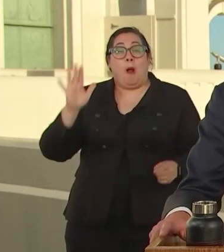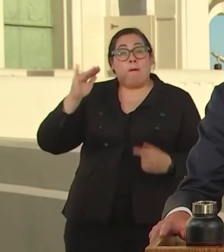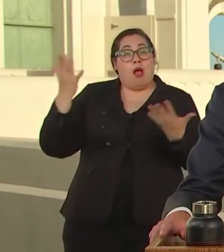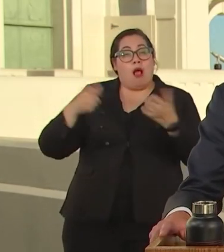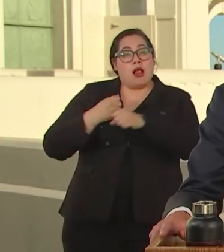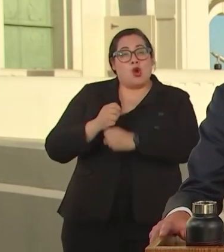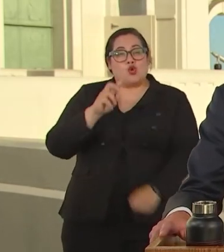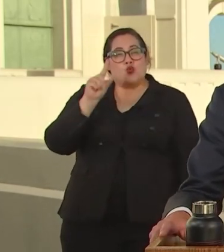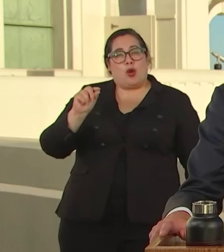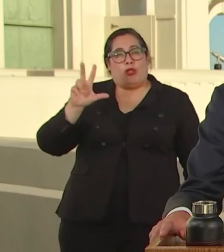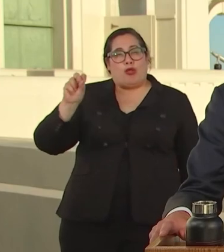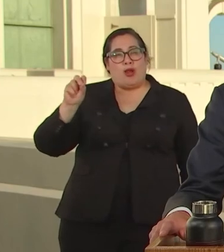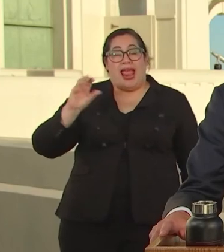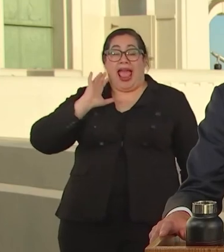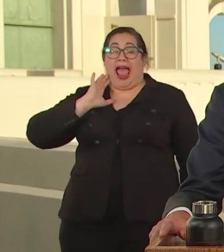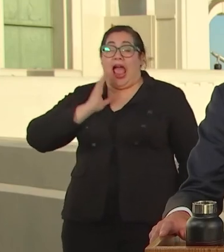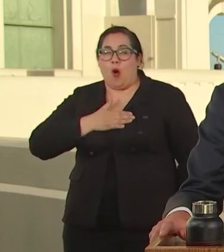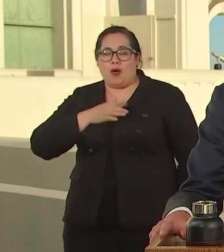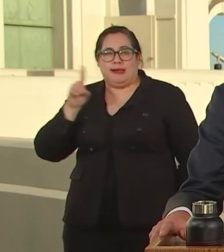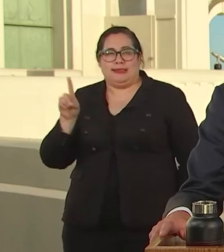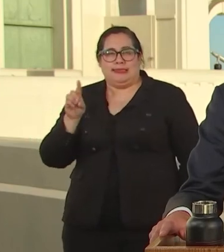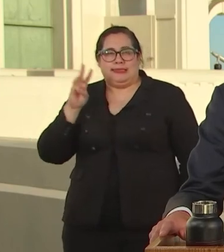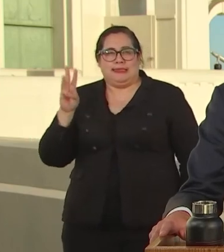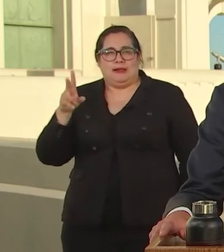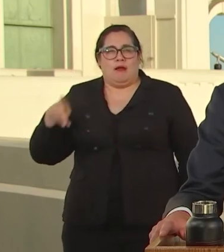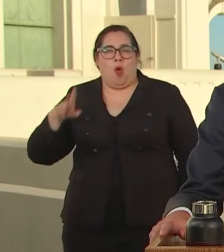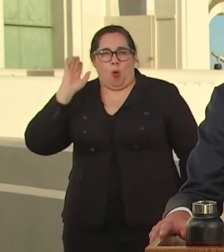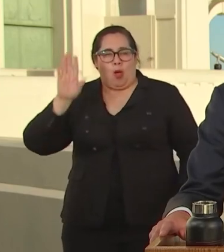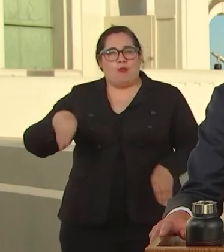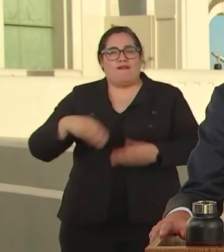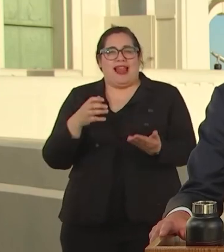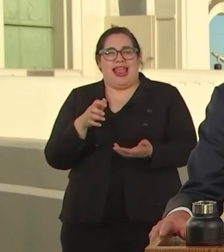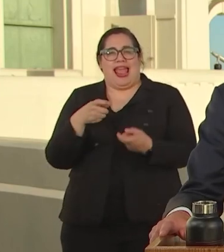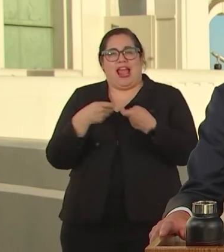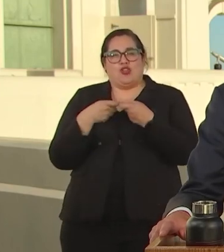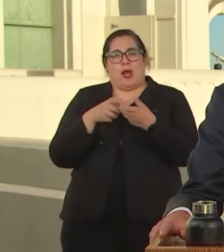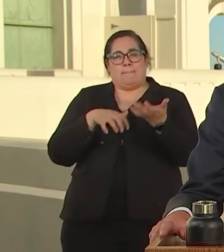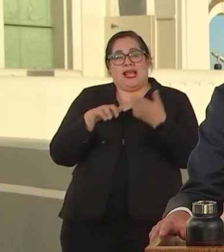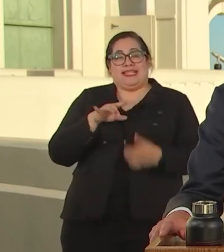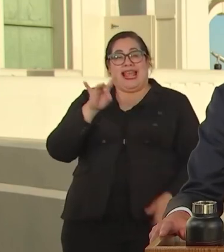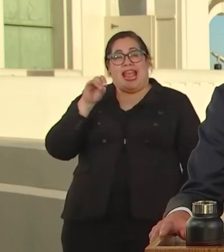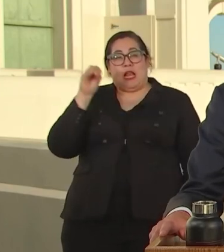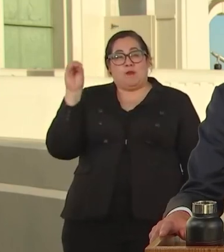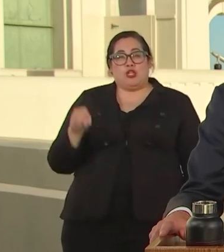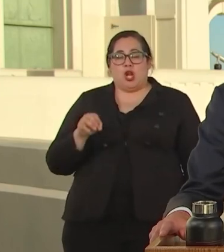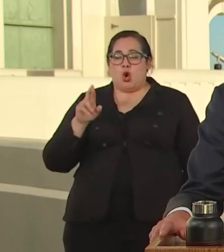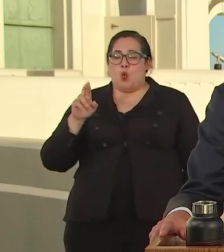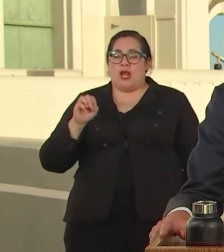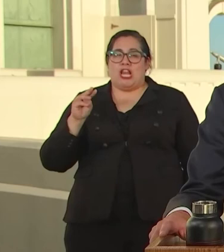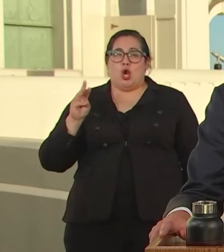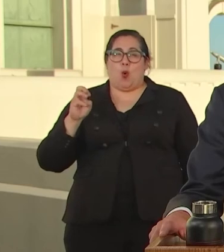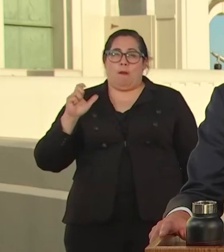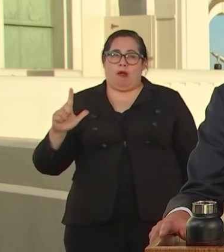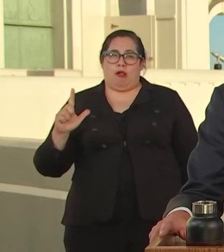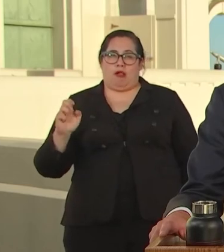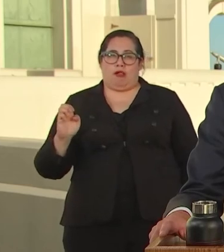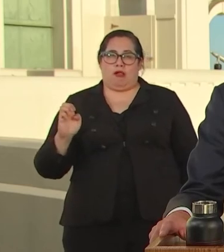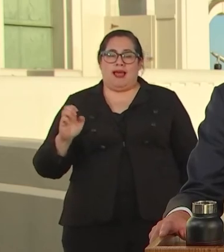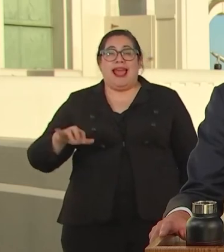WILL PROVIDE AN ENERGY MIX THAT 80% RENEWABLE AND 97 % CARBON